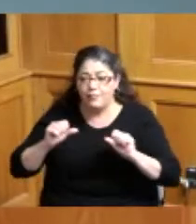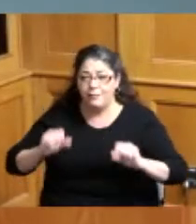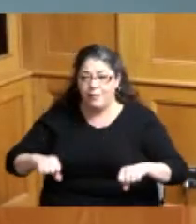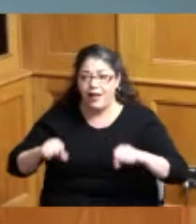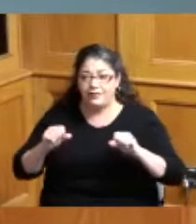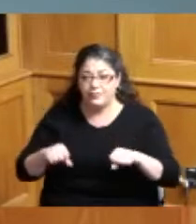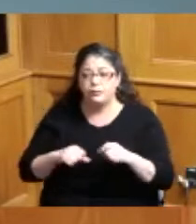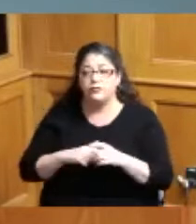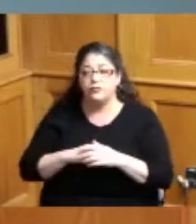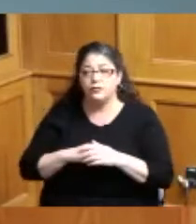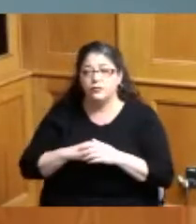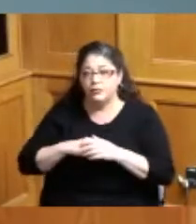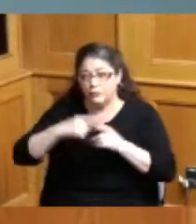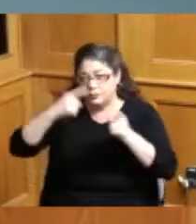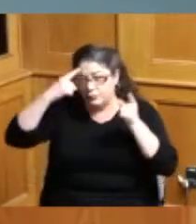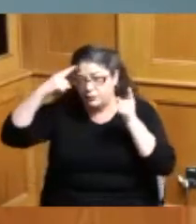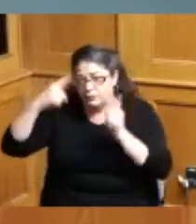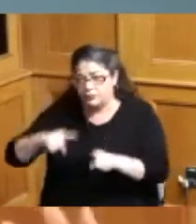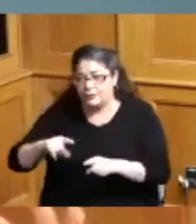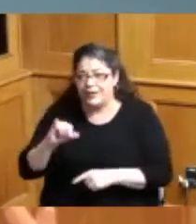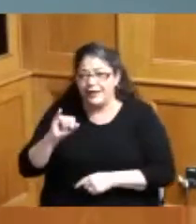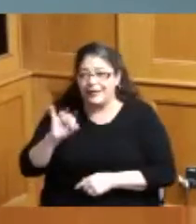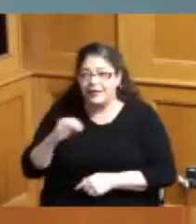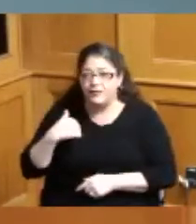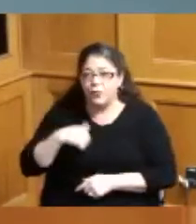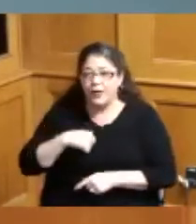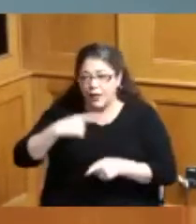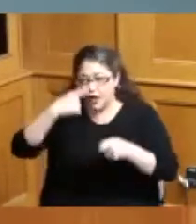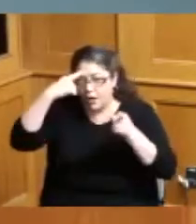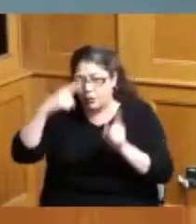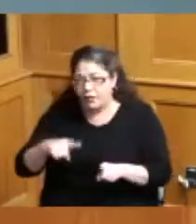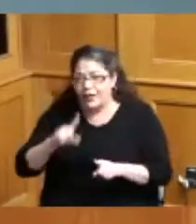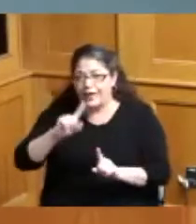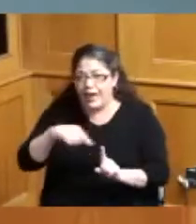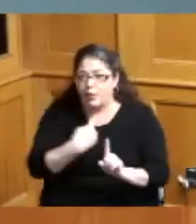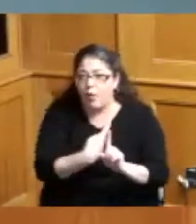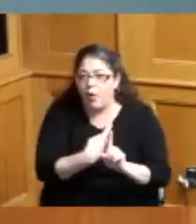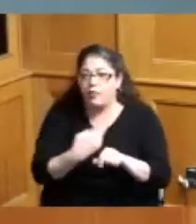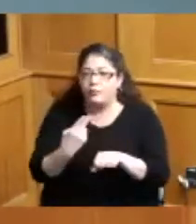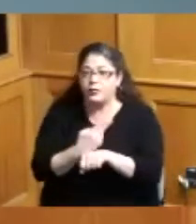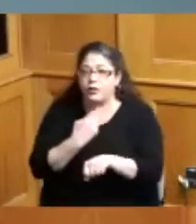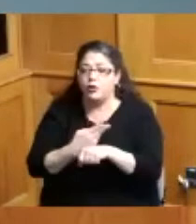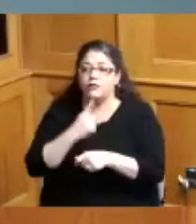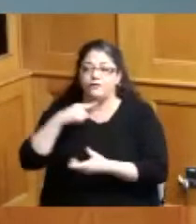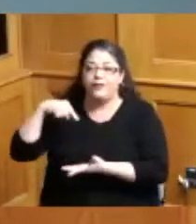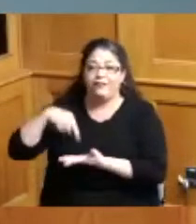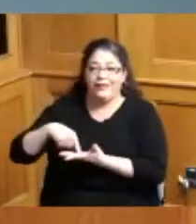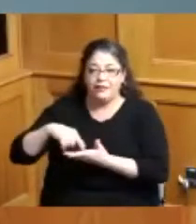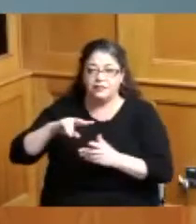in an agreement if we agree on vacating that it can only be used for this particular purpose or no